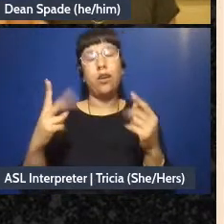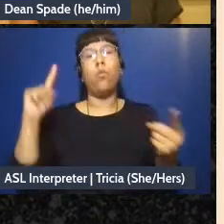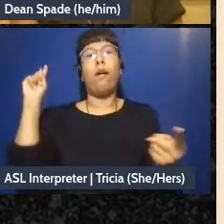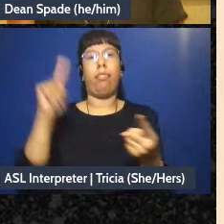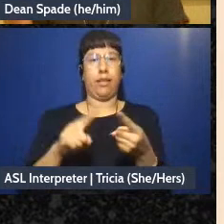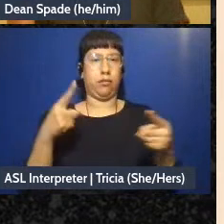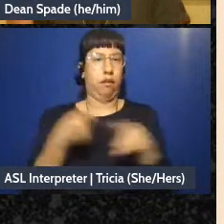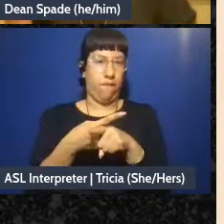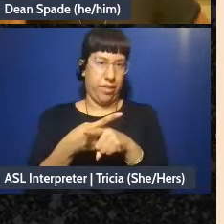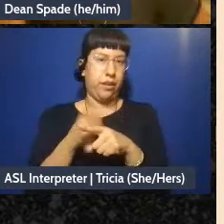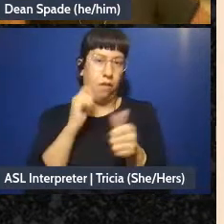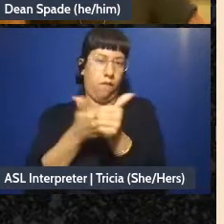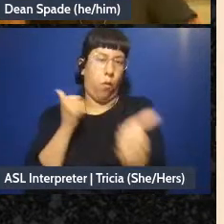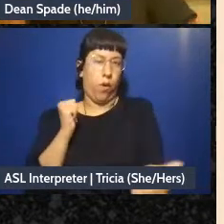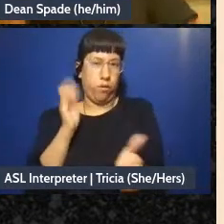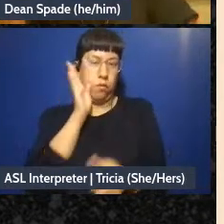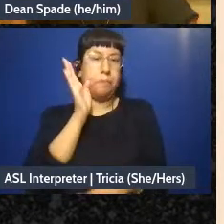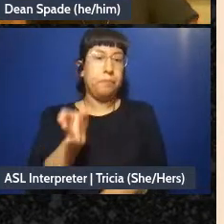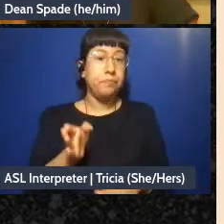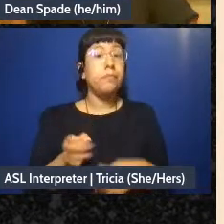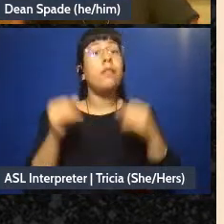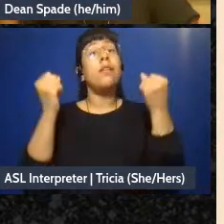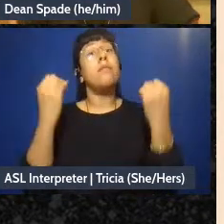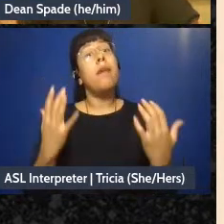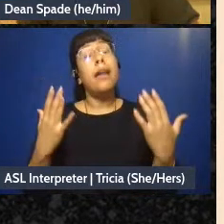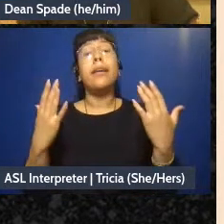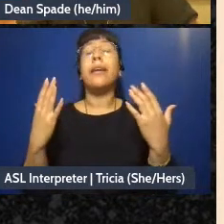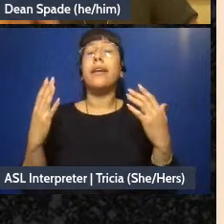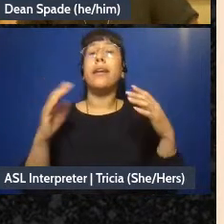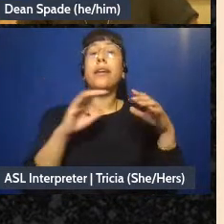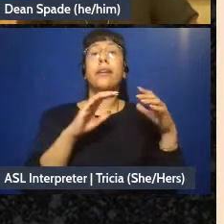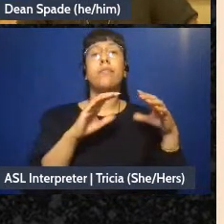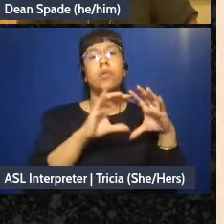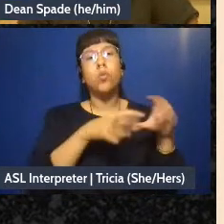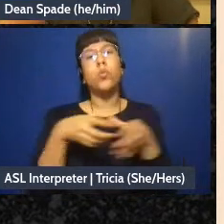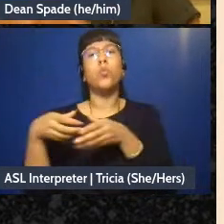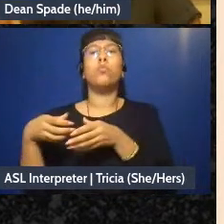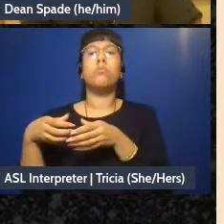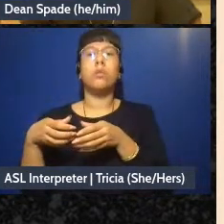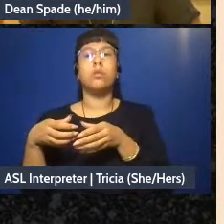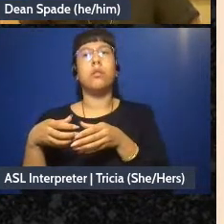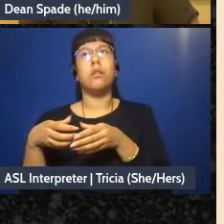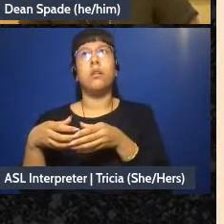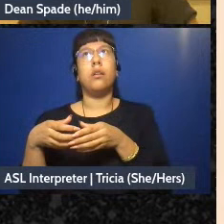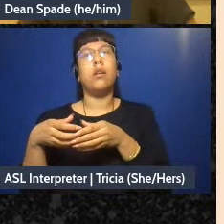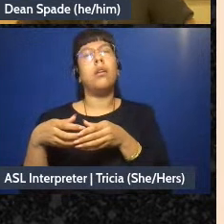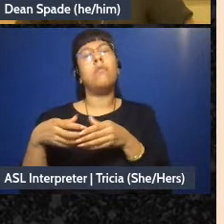you know, suggesting is that in a lot of groups I'm in, throughout the months you're doing team